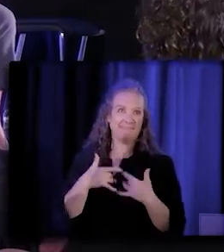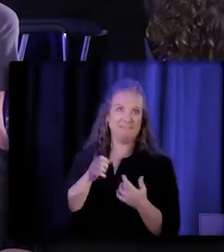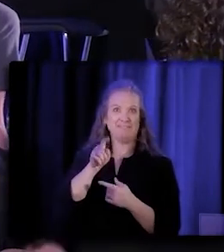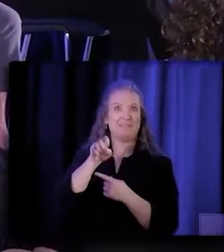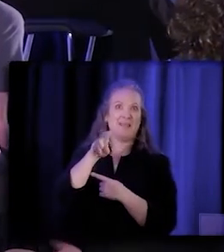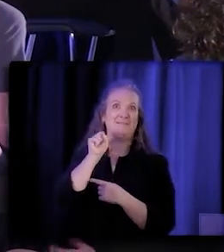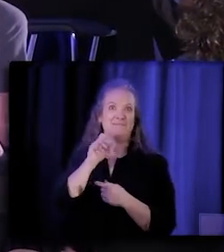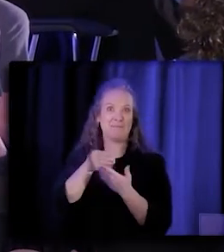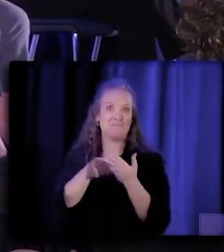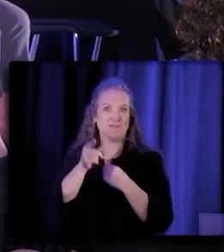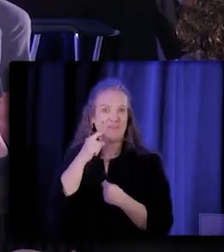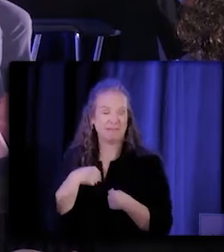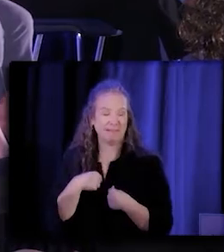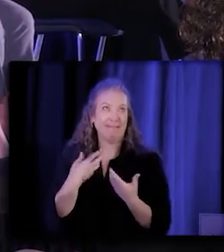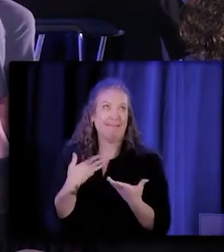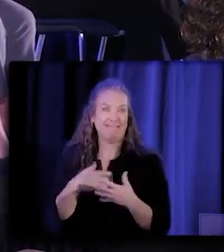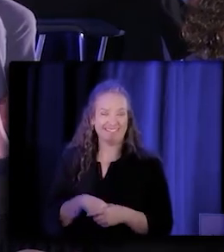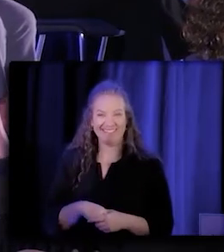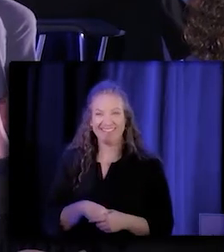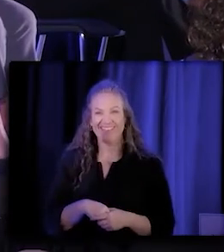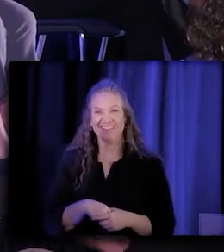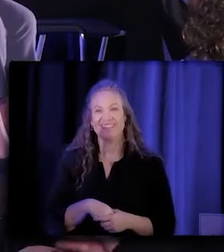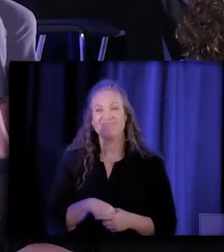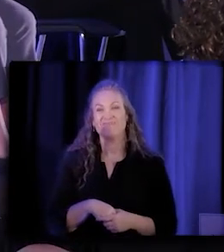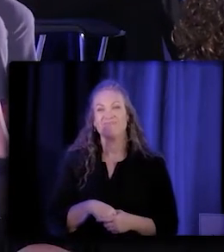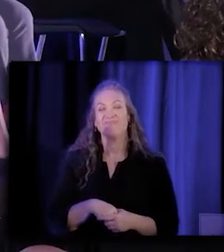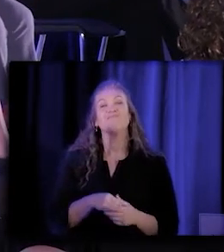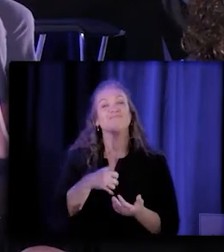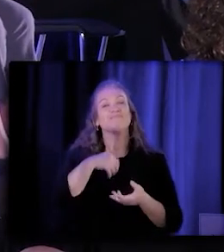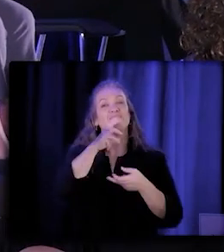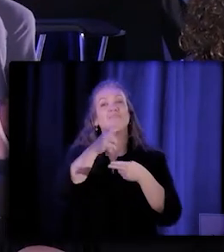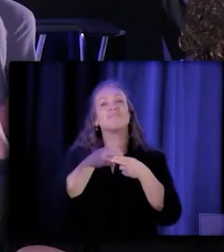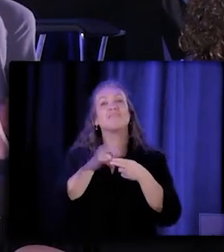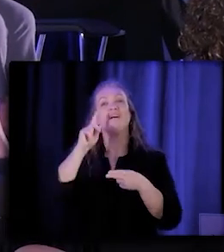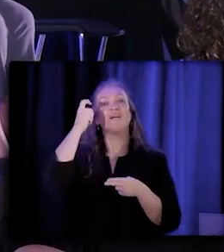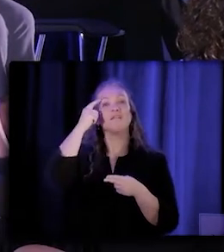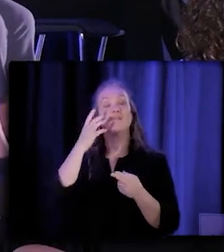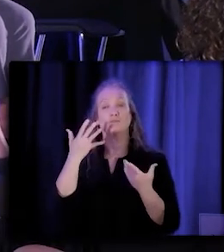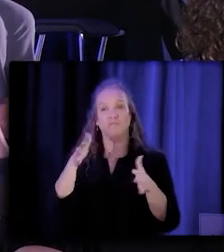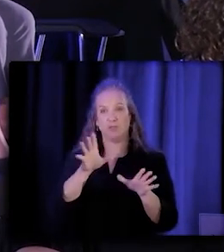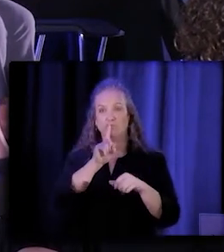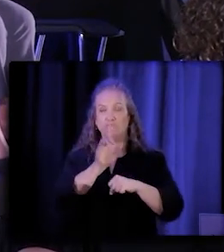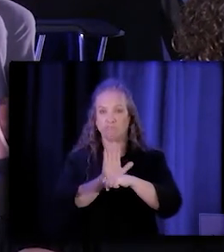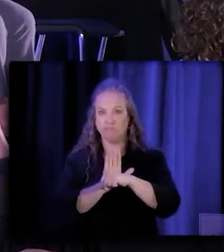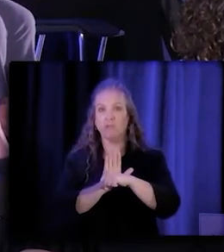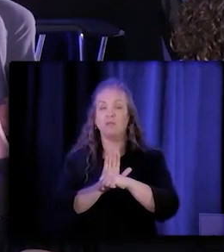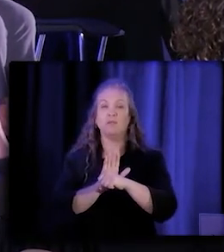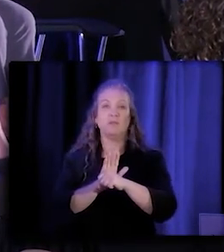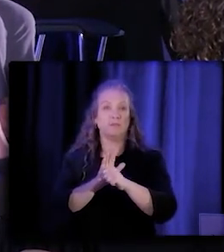So as I mentioned that the administration has made a huge commitment to community health workers